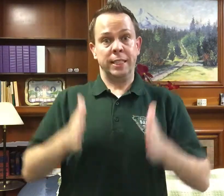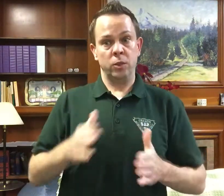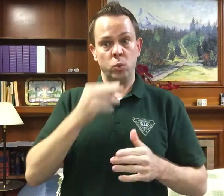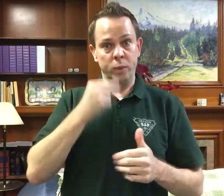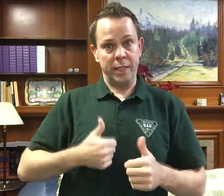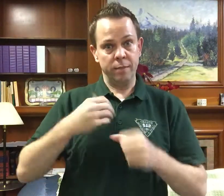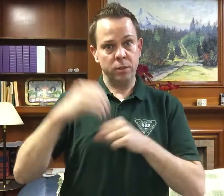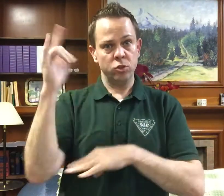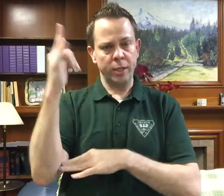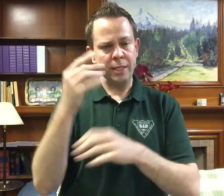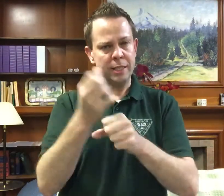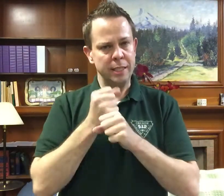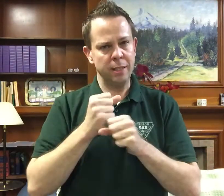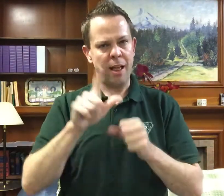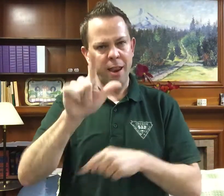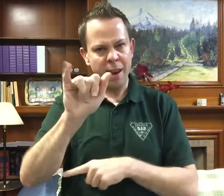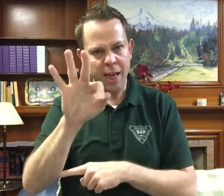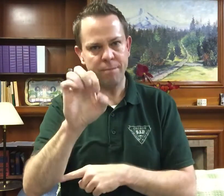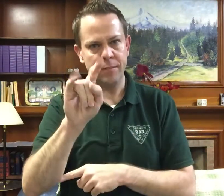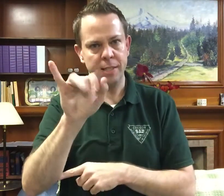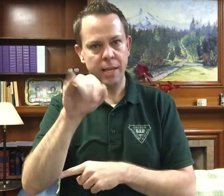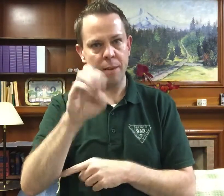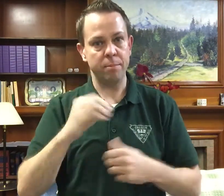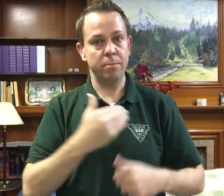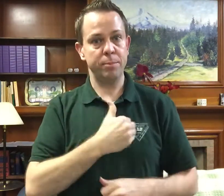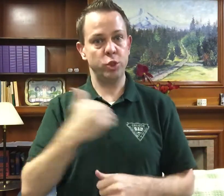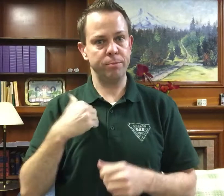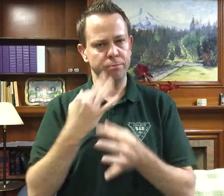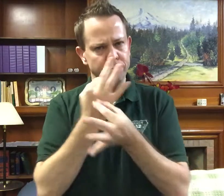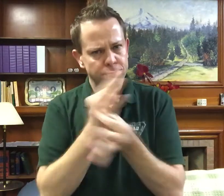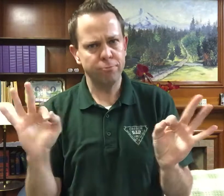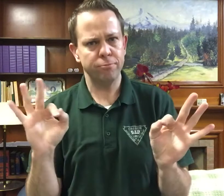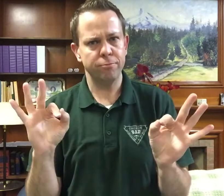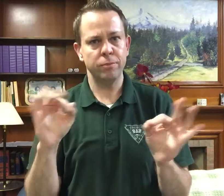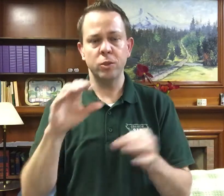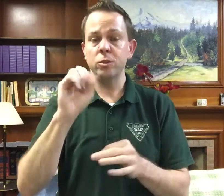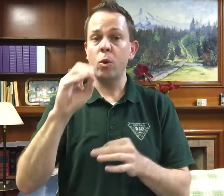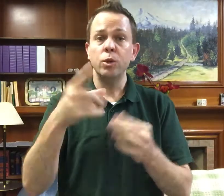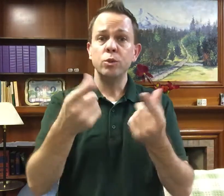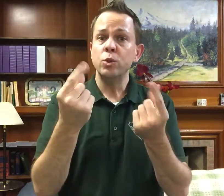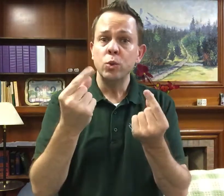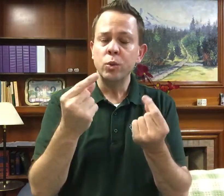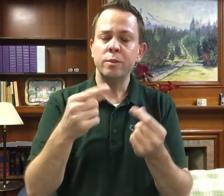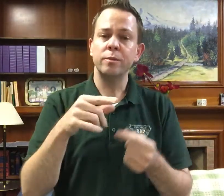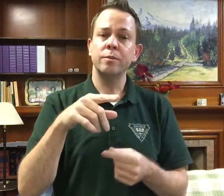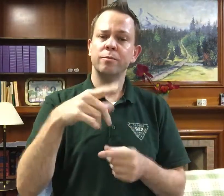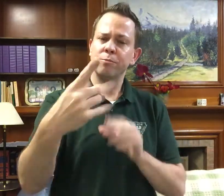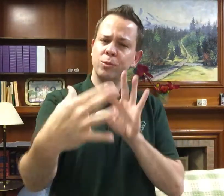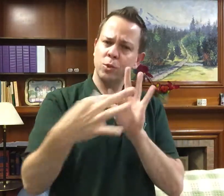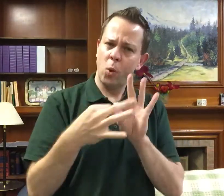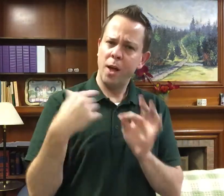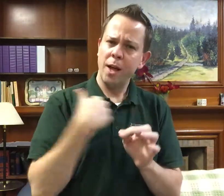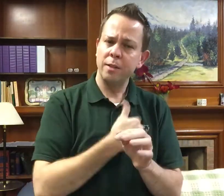As such, those who are residents of Brookdale receive a lifetime free membership to OAD.